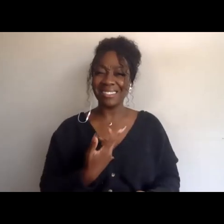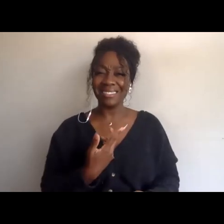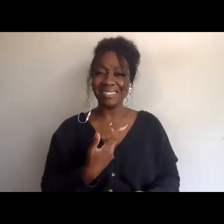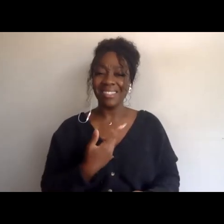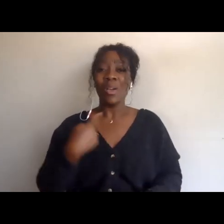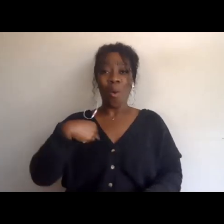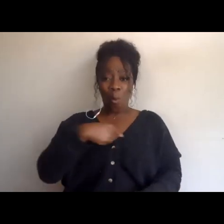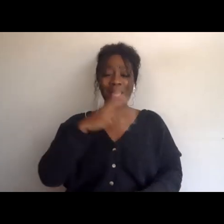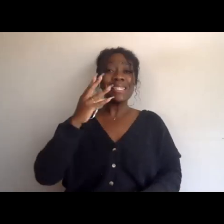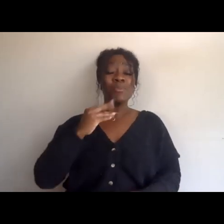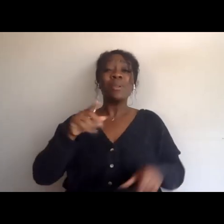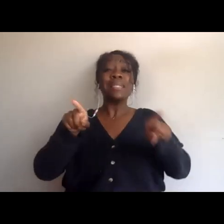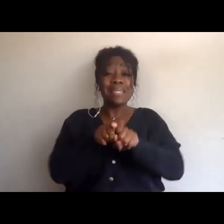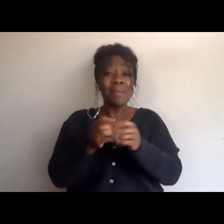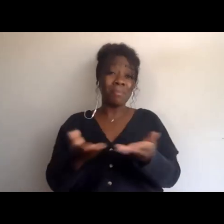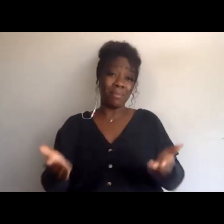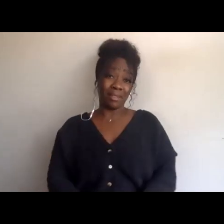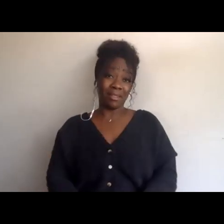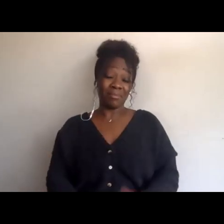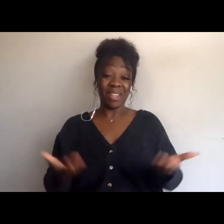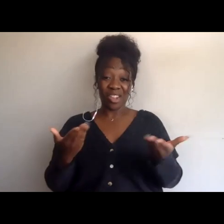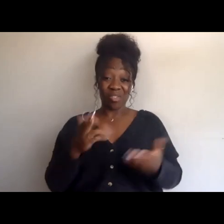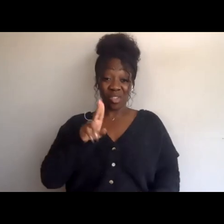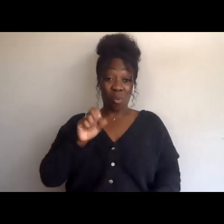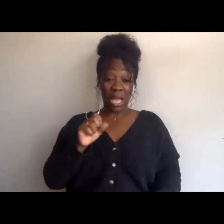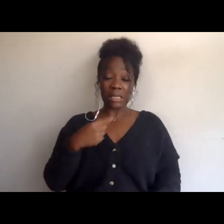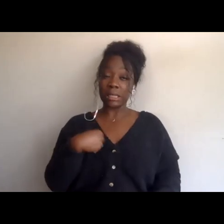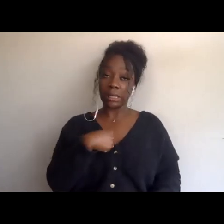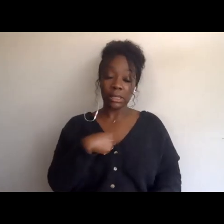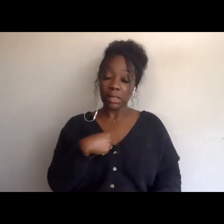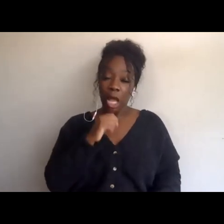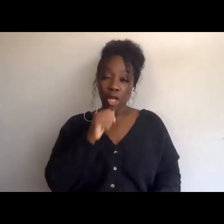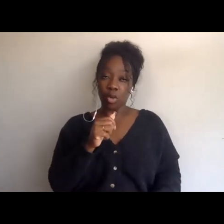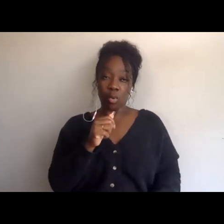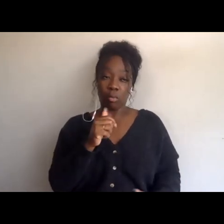This country, I guess I don't align myself, but this country is in the same boat,